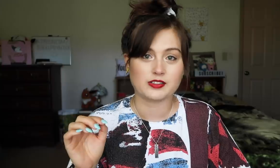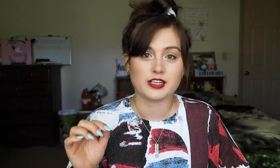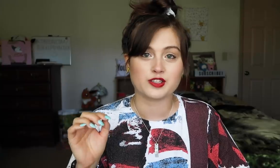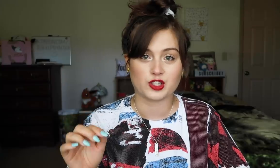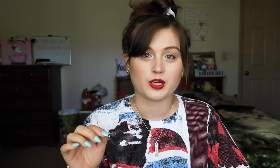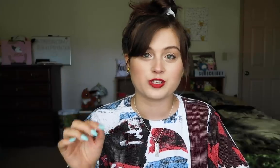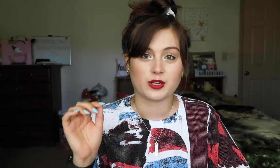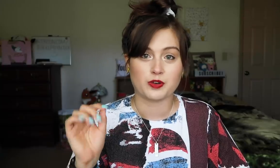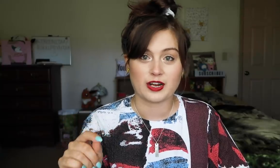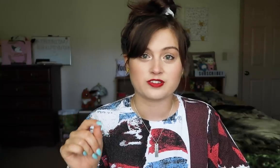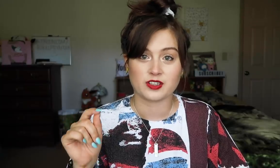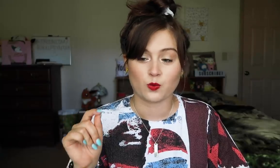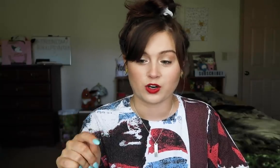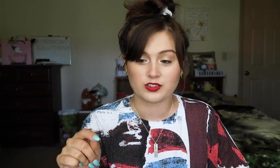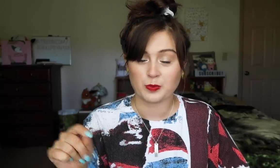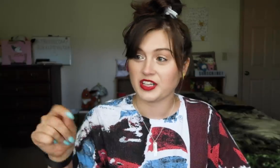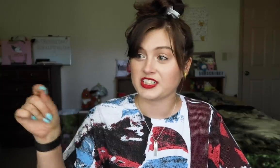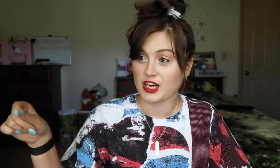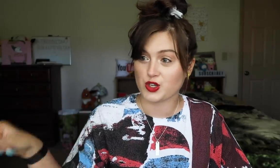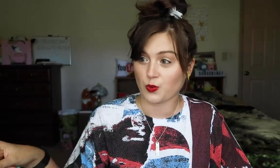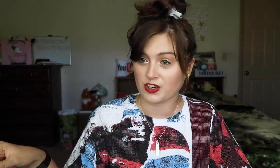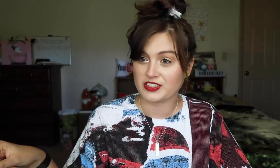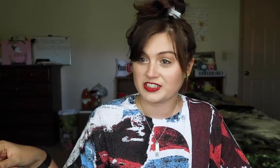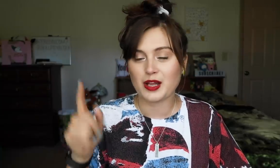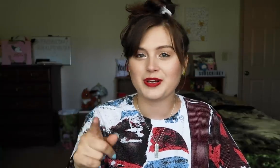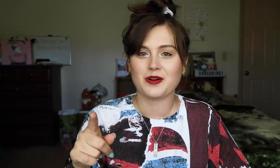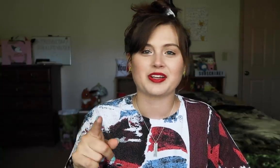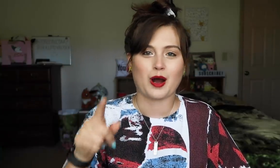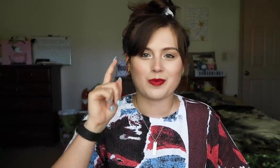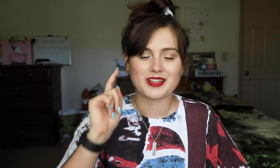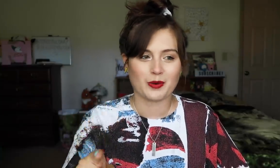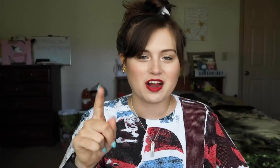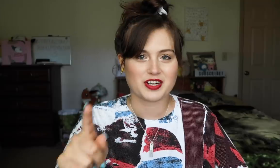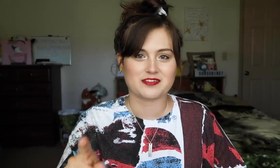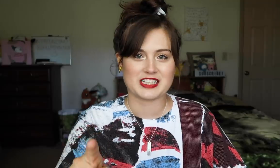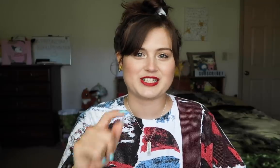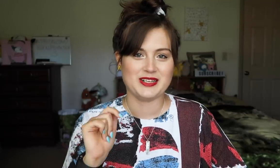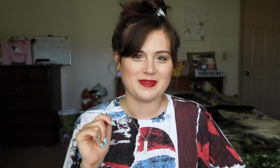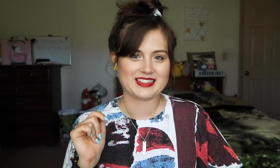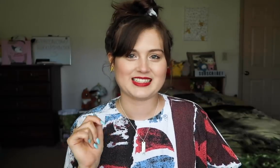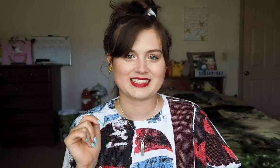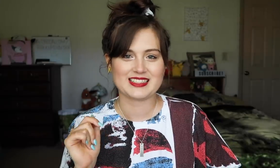how the English language or pronunciation works, let me know in the comments. I wanna have a conversation about this.